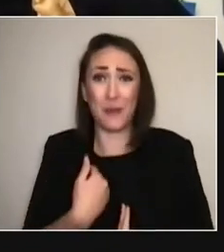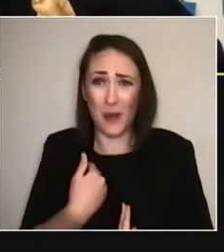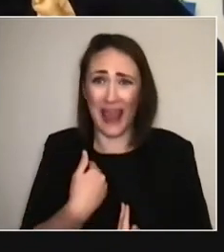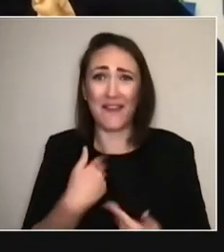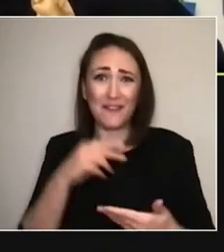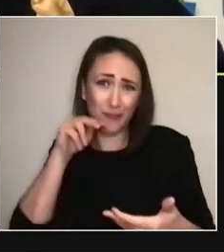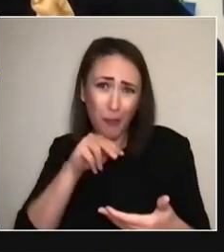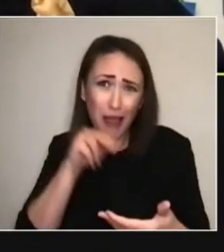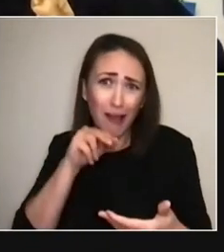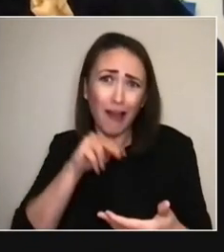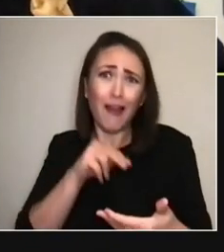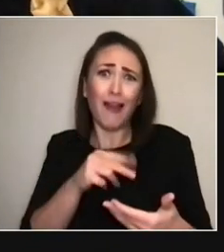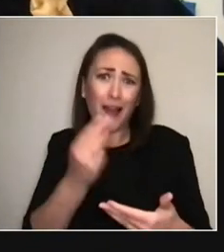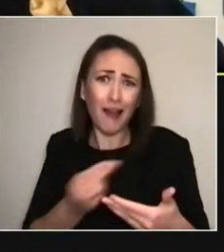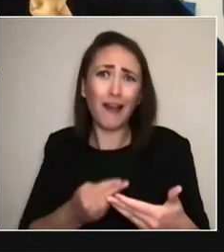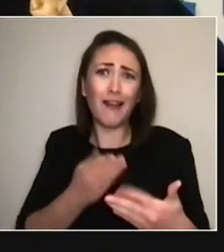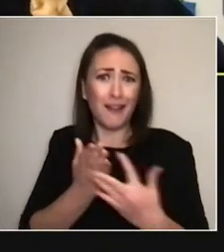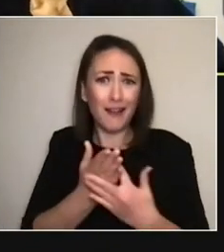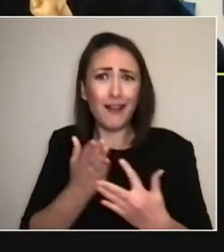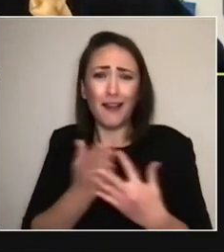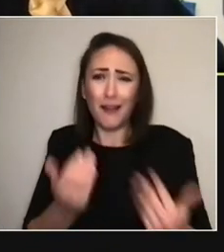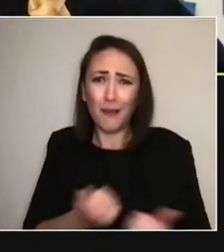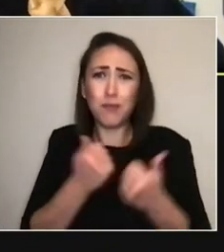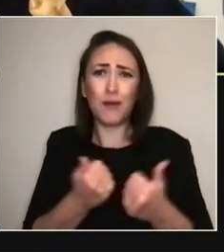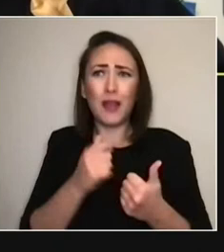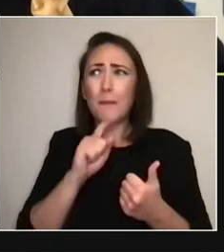But I don't know if it's because of its ability to be